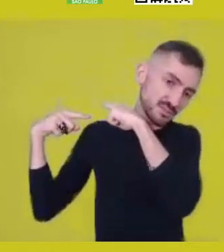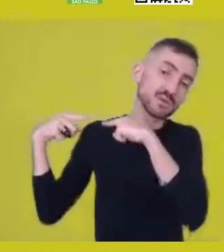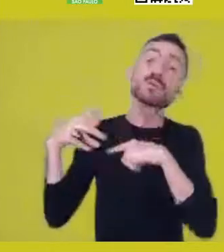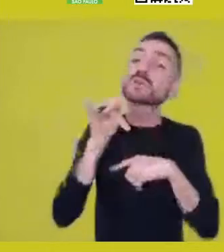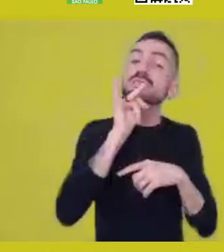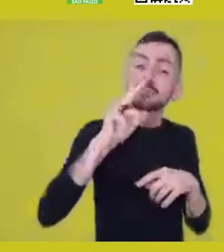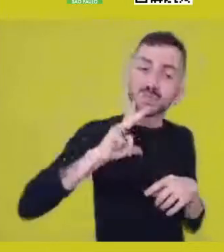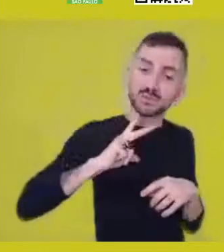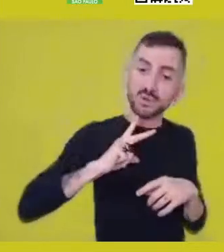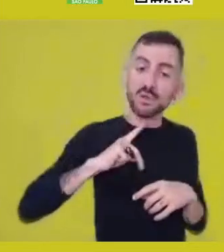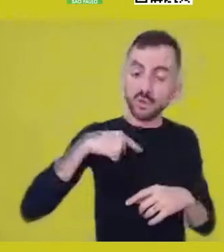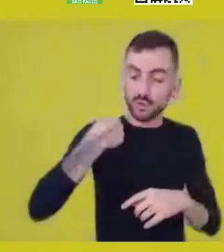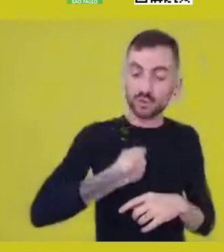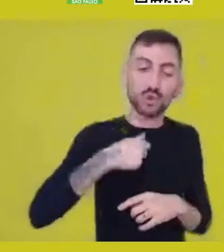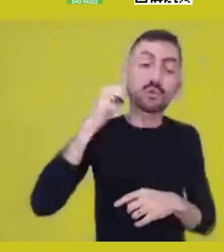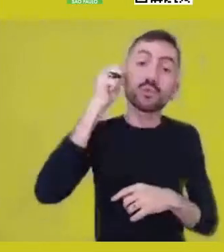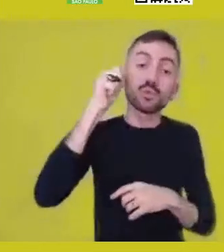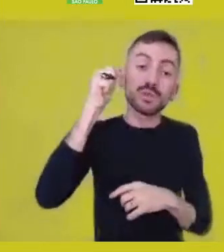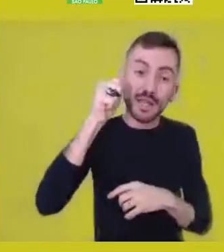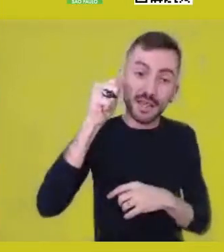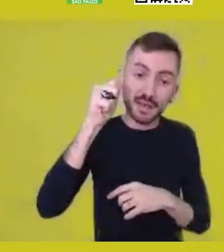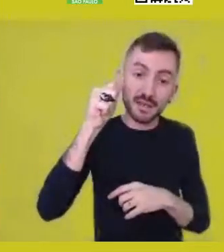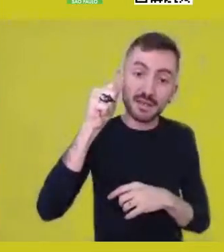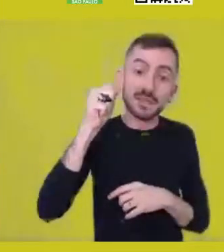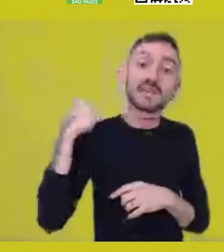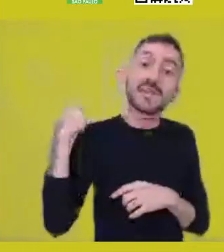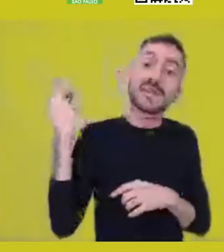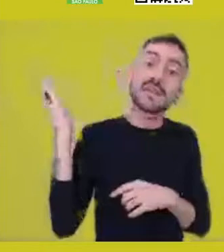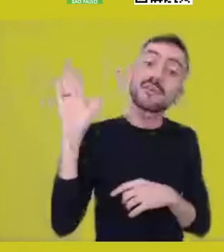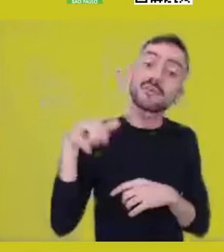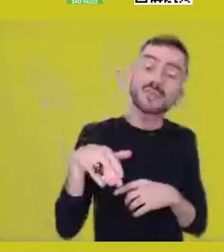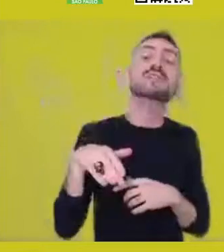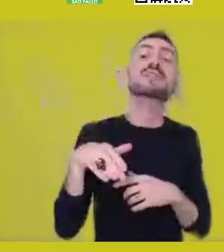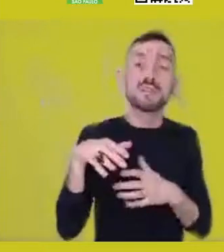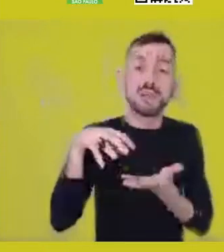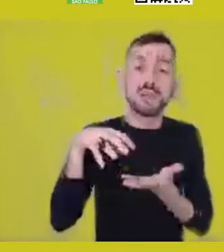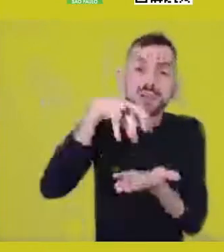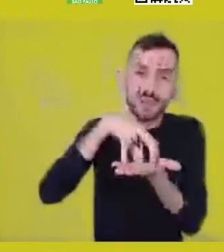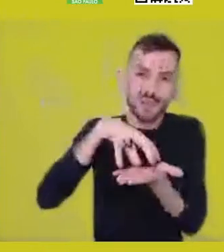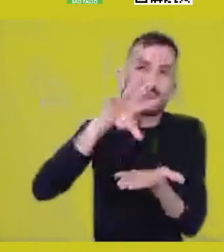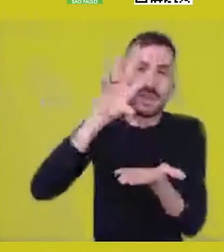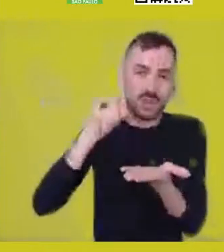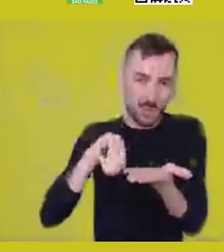I am a woman of Quilombola origins, my whole family is Quilombola,